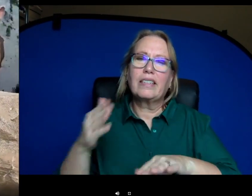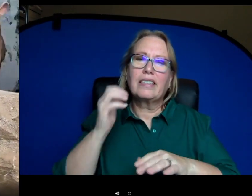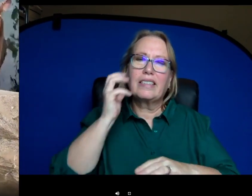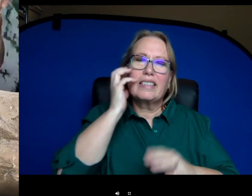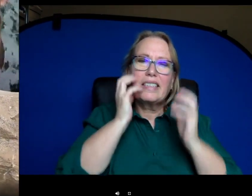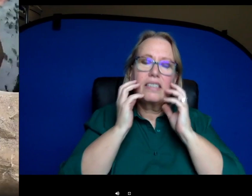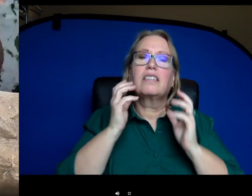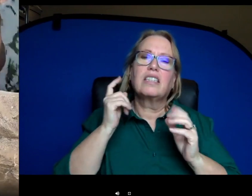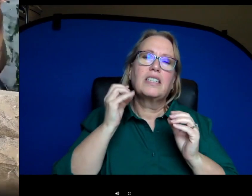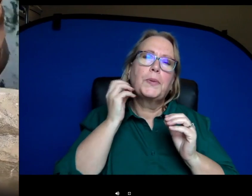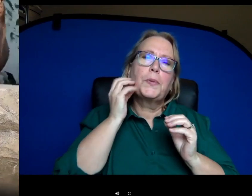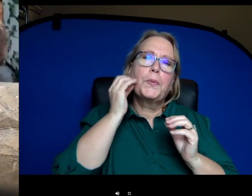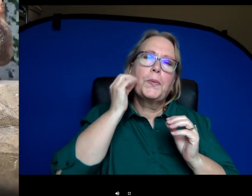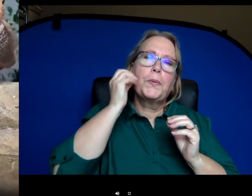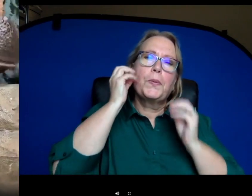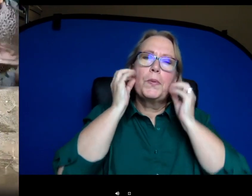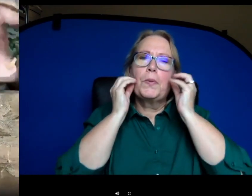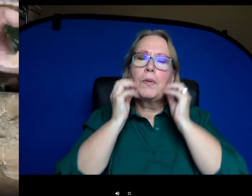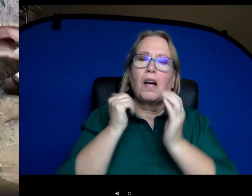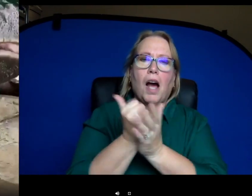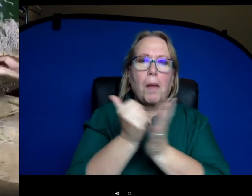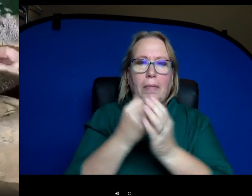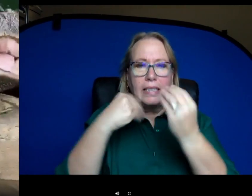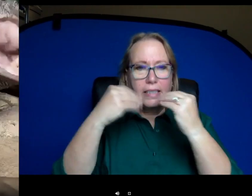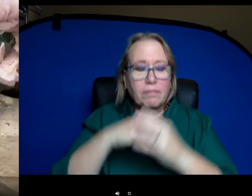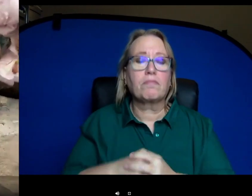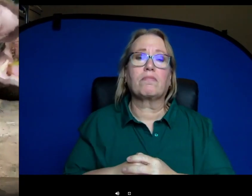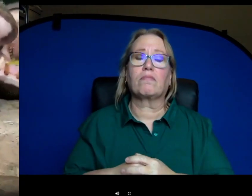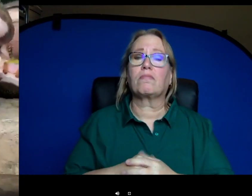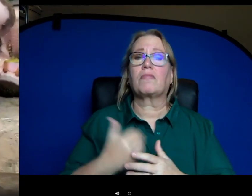windows. Thankfully we do have some awesome volunteers that dive in here and